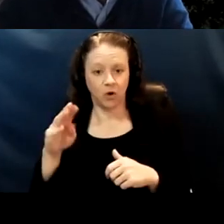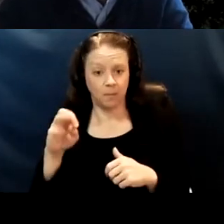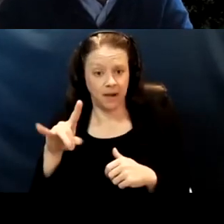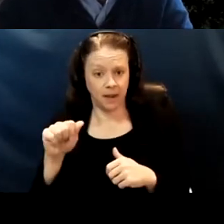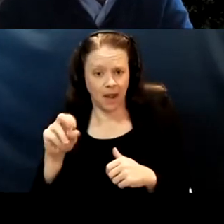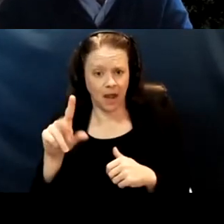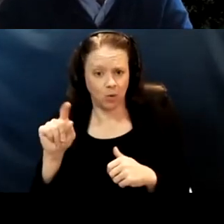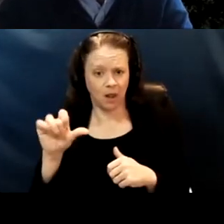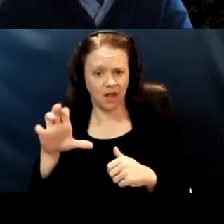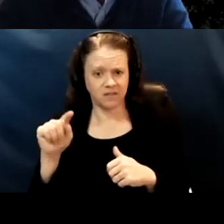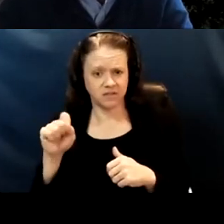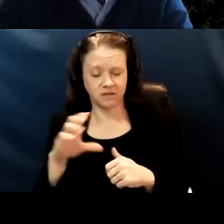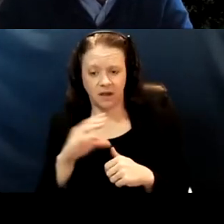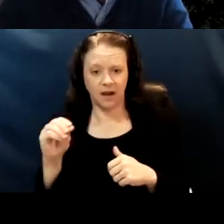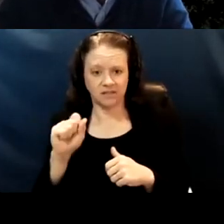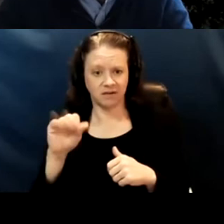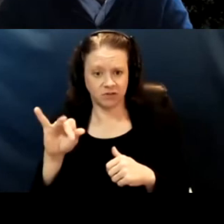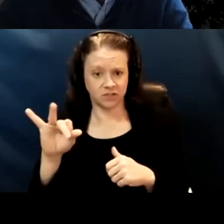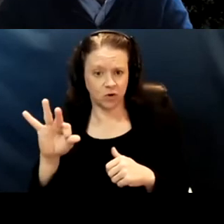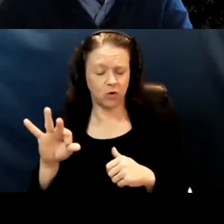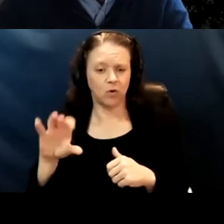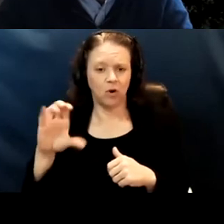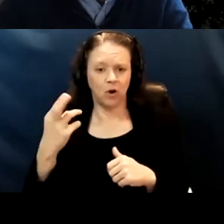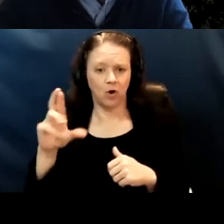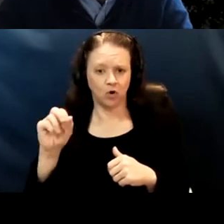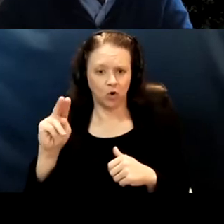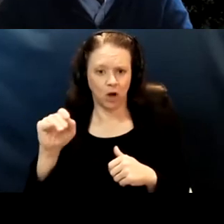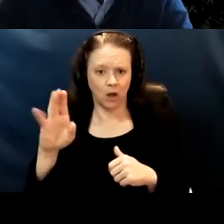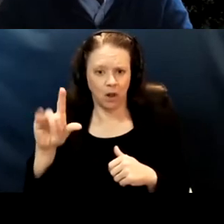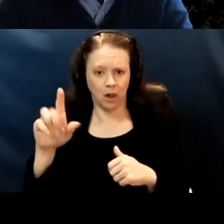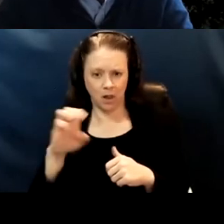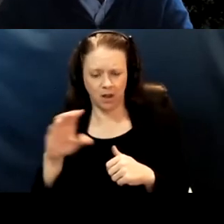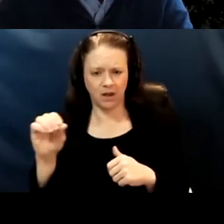Some certainly the San Francisco Chronicle, the Sacramento Bee other outlets.